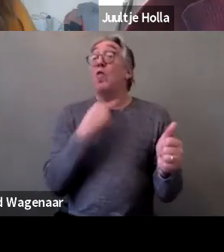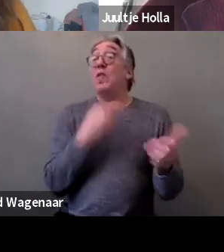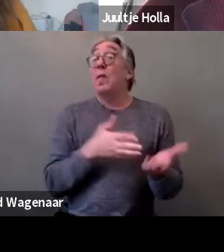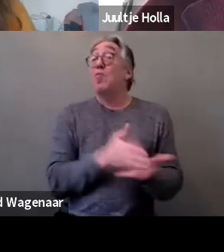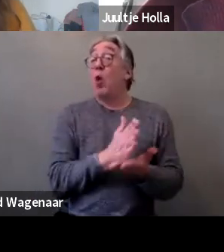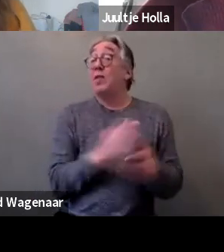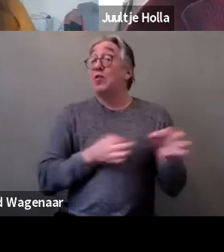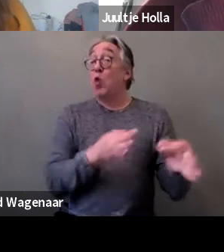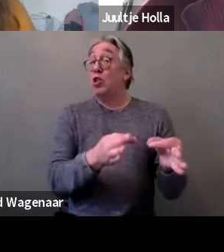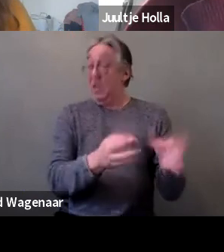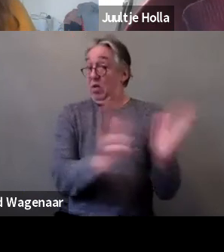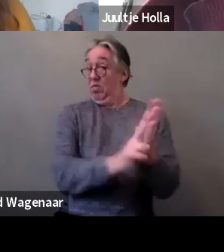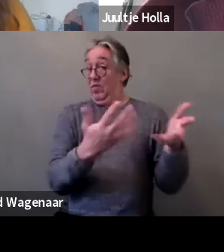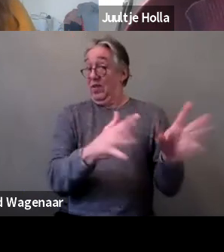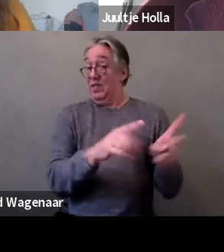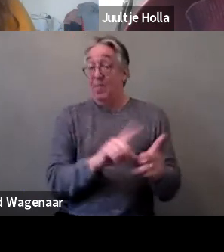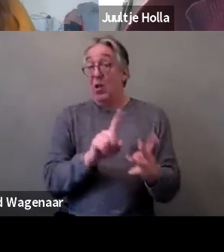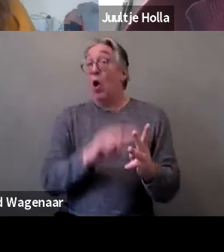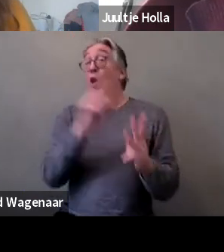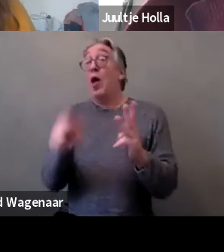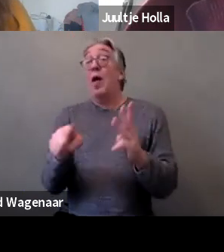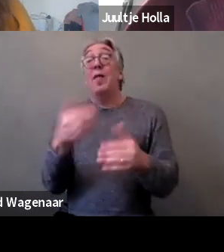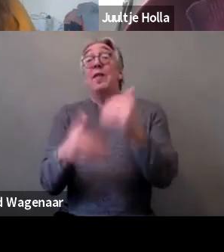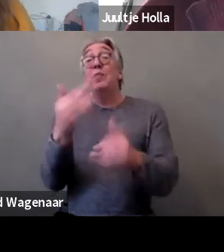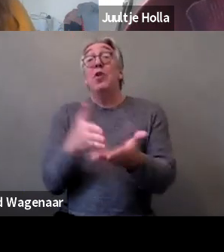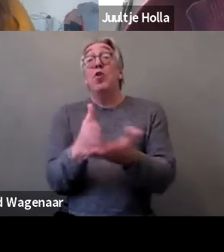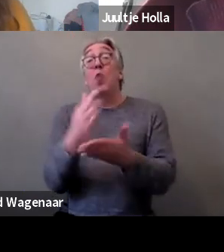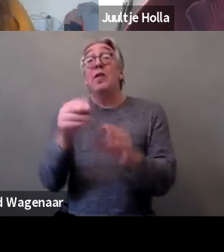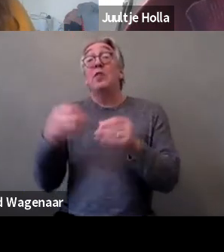and the Disability Rights Strategy that will be adopted next year